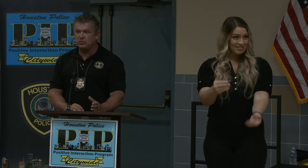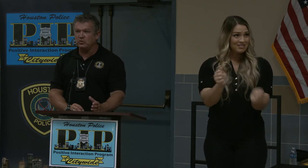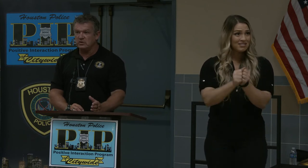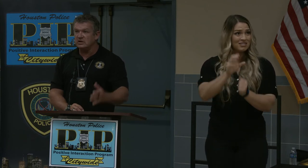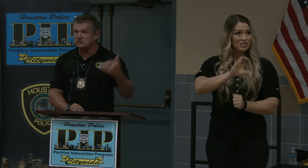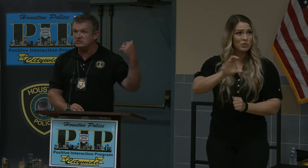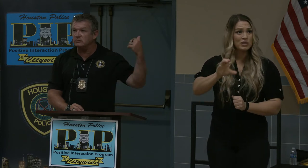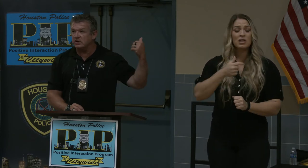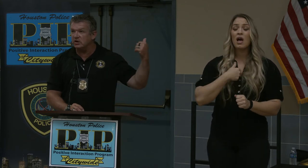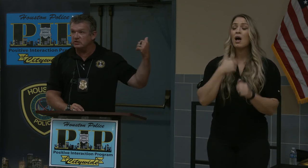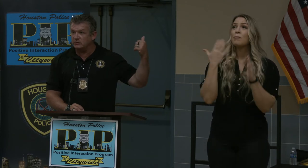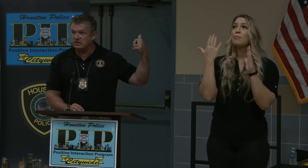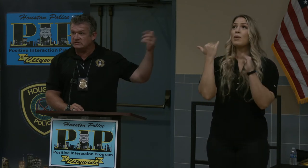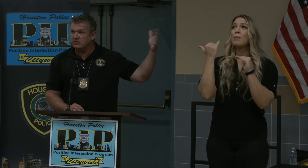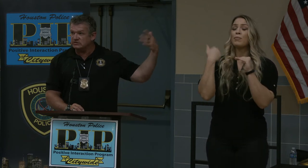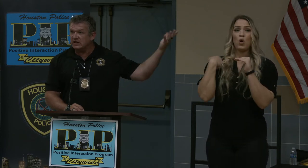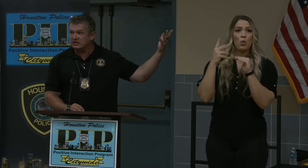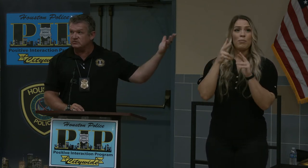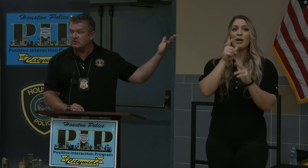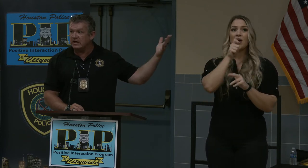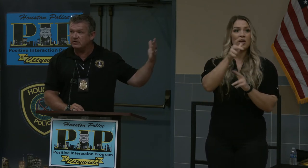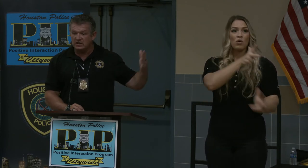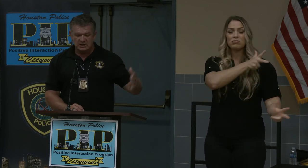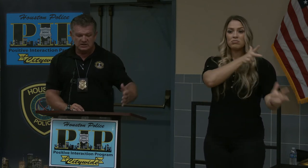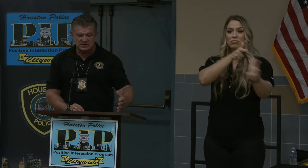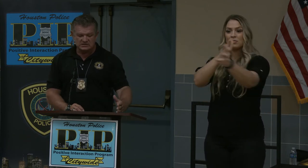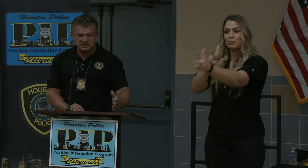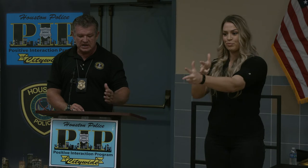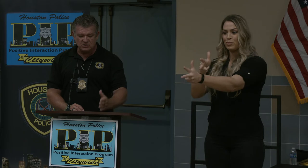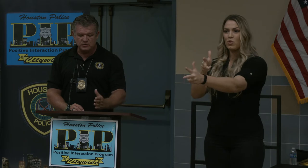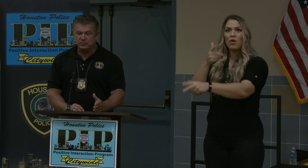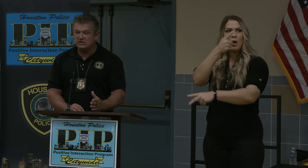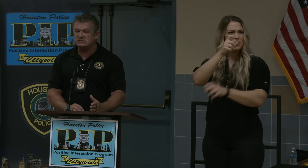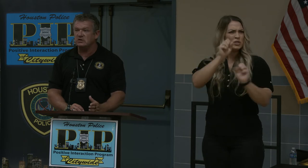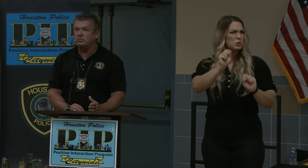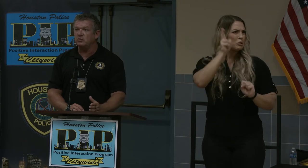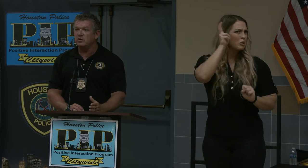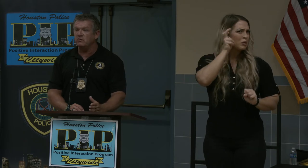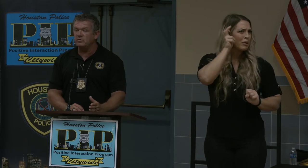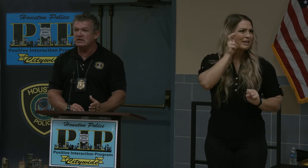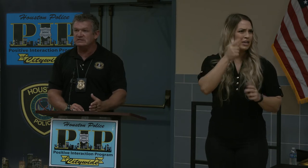you see what it sound like. It's real loud. I hope the police don't pull me over because